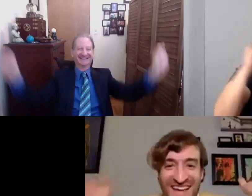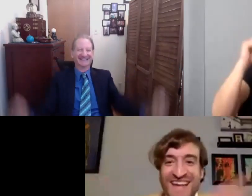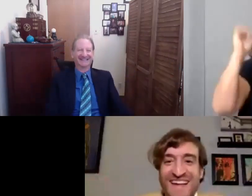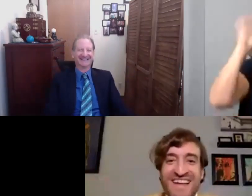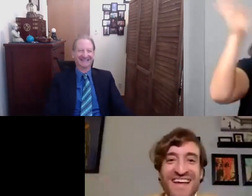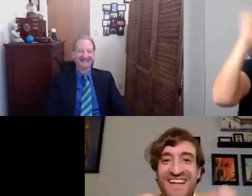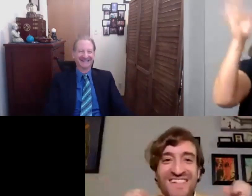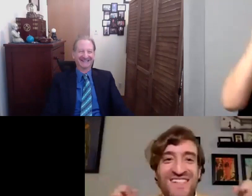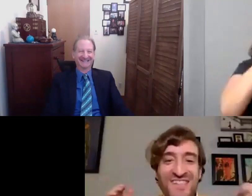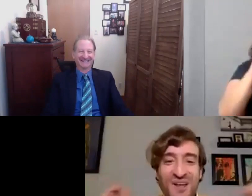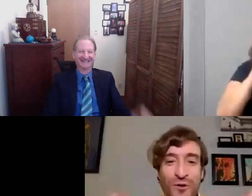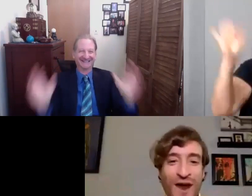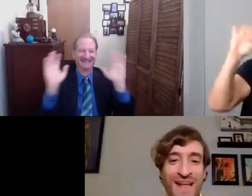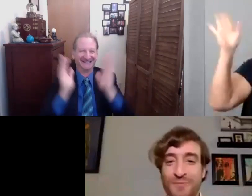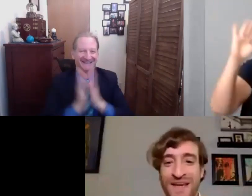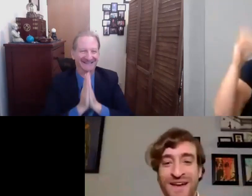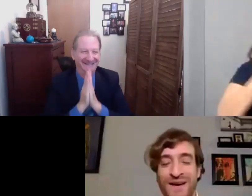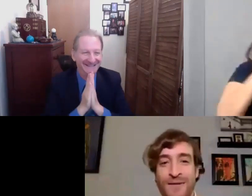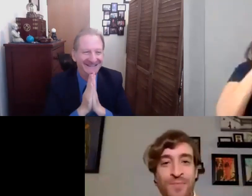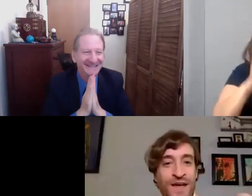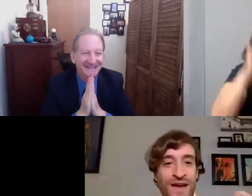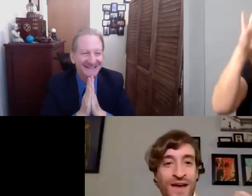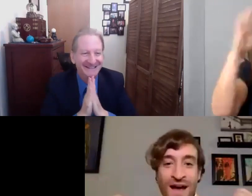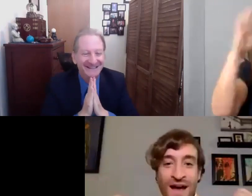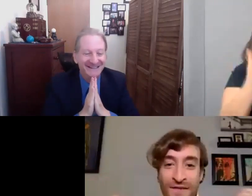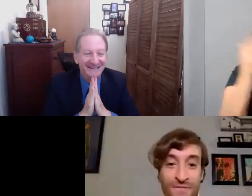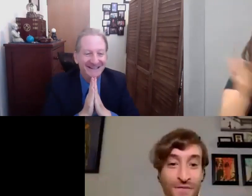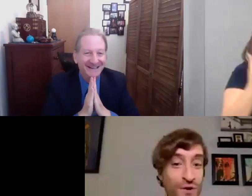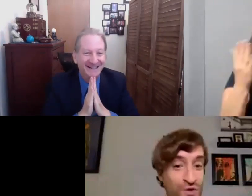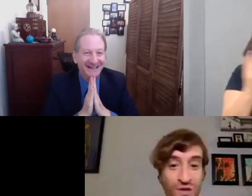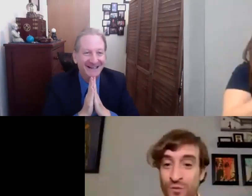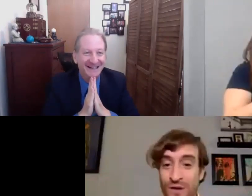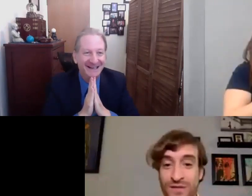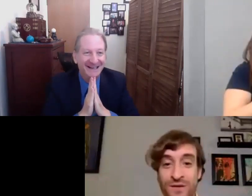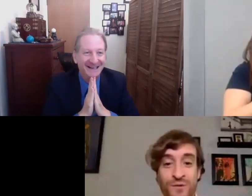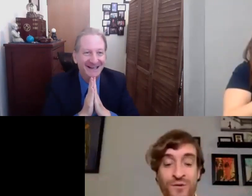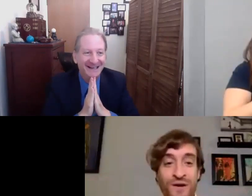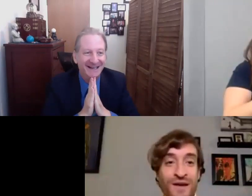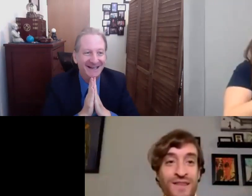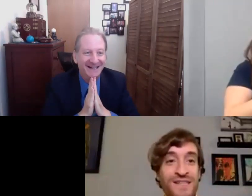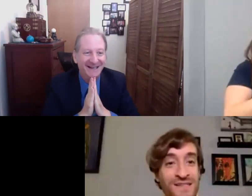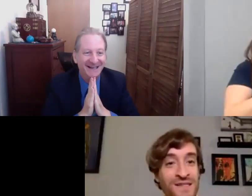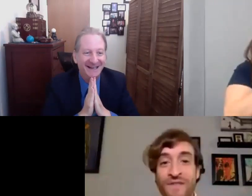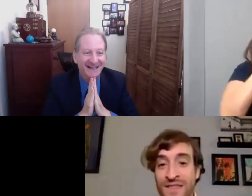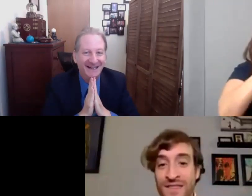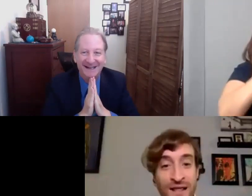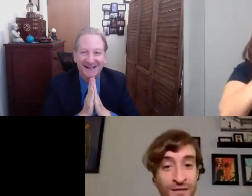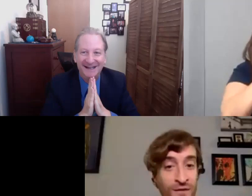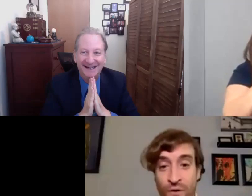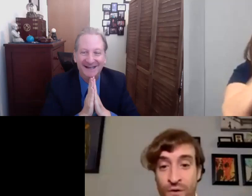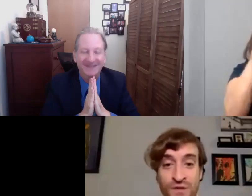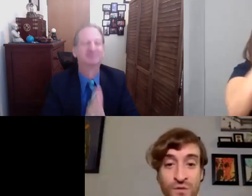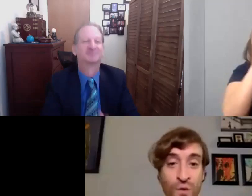It is so great to be here uh virtually with you. This is an event that I look forward to